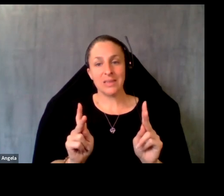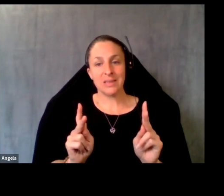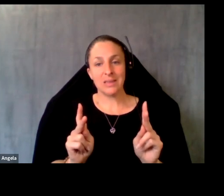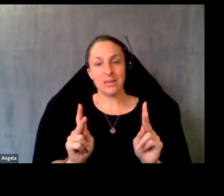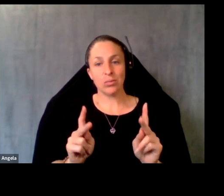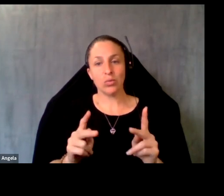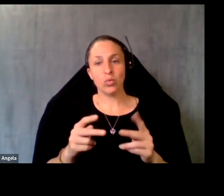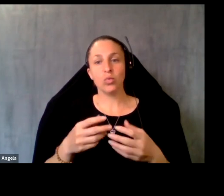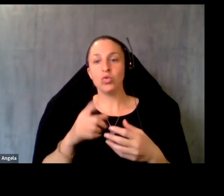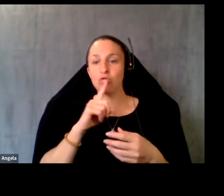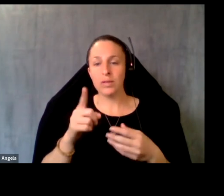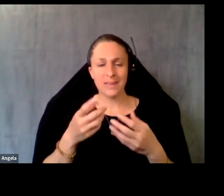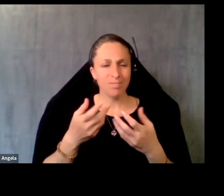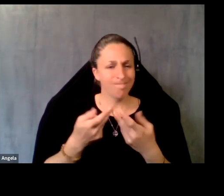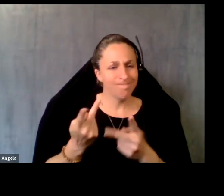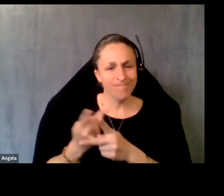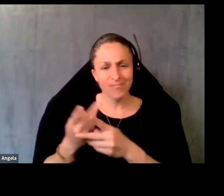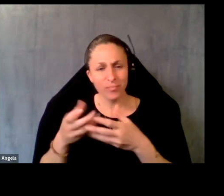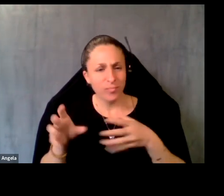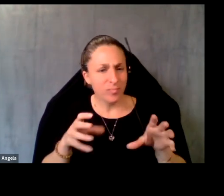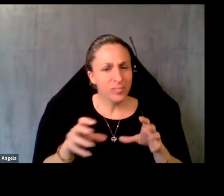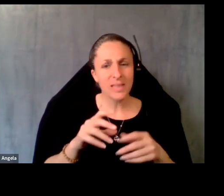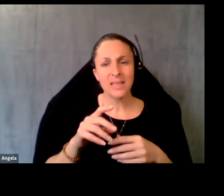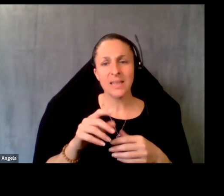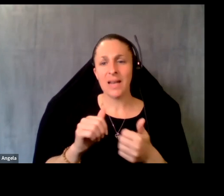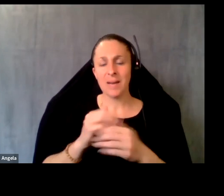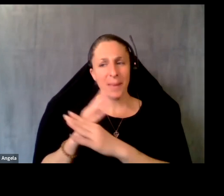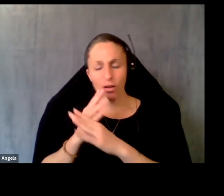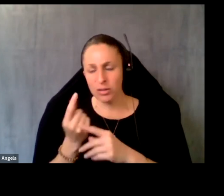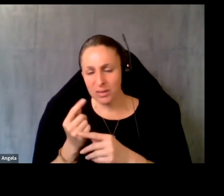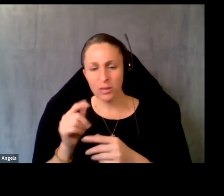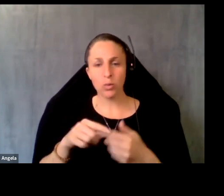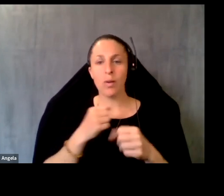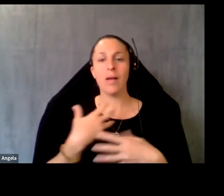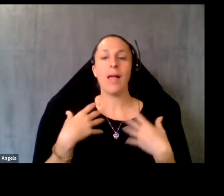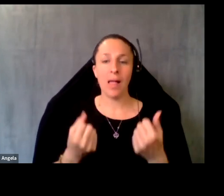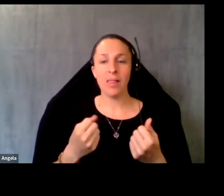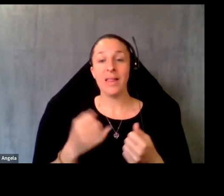break down digital barriers to health. So if anyone has any interest in learning more,